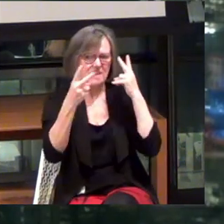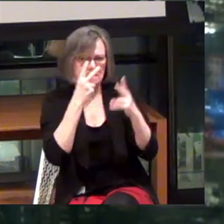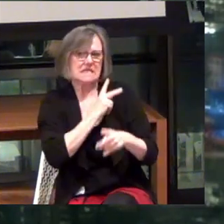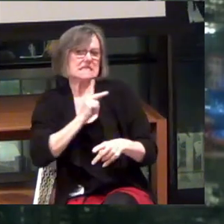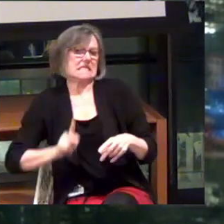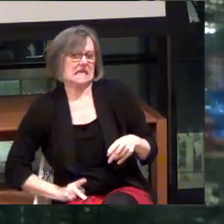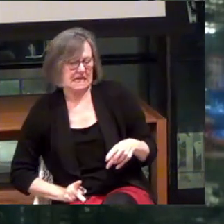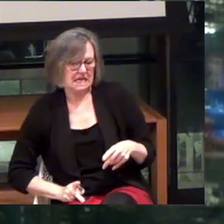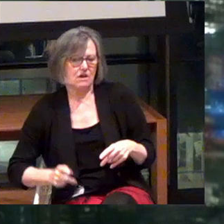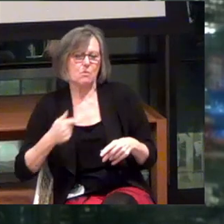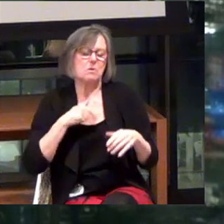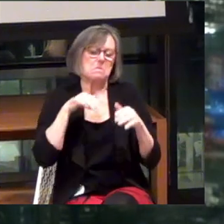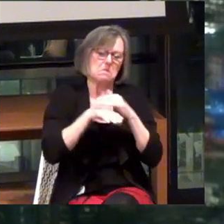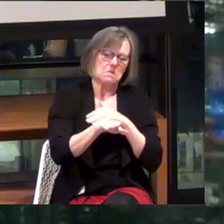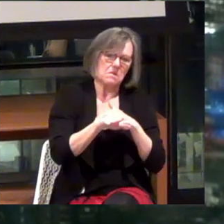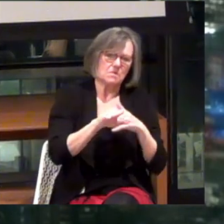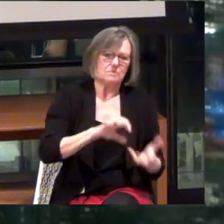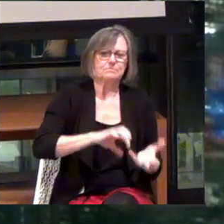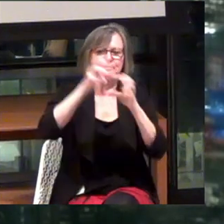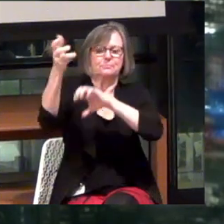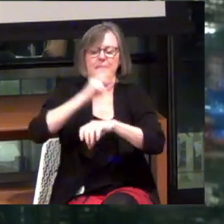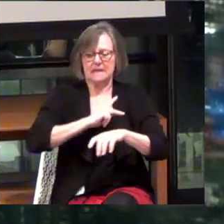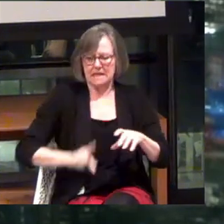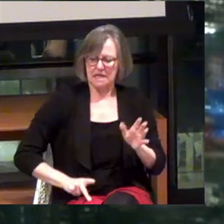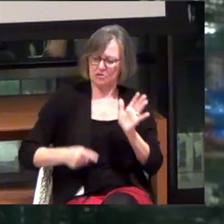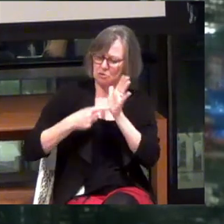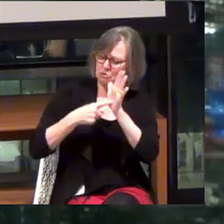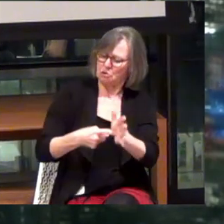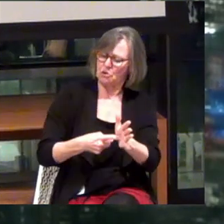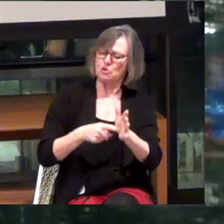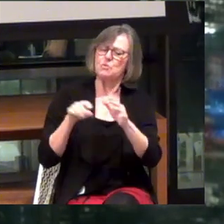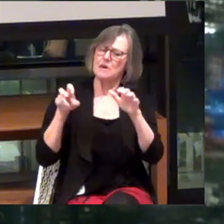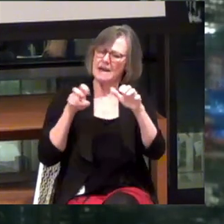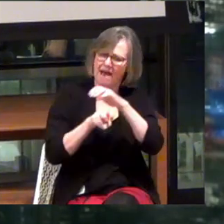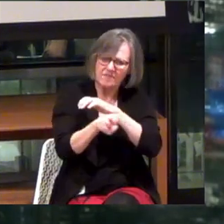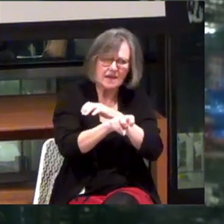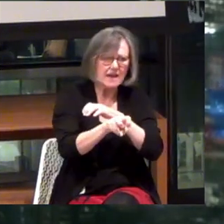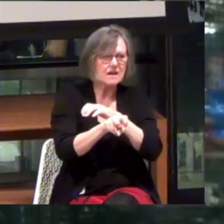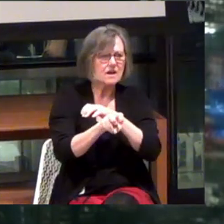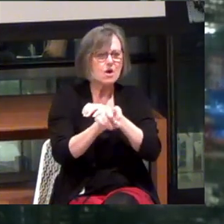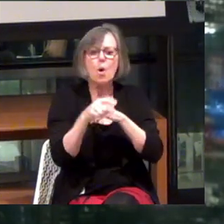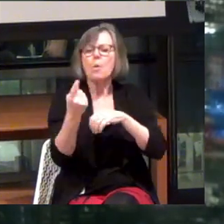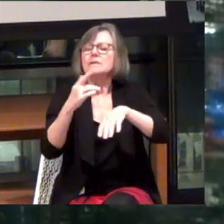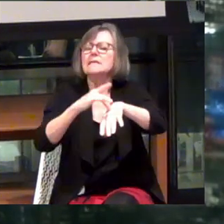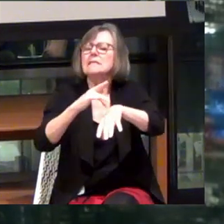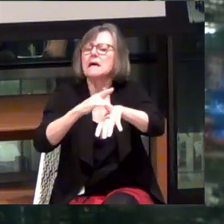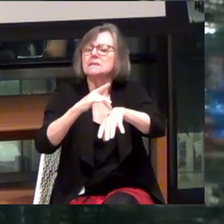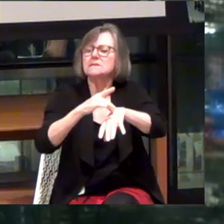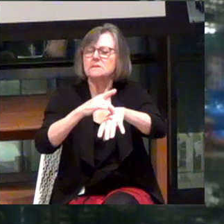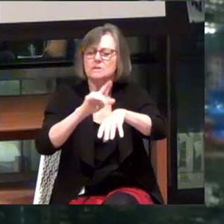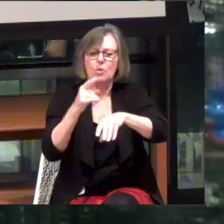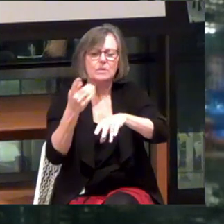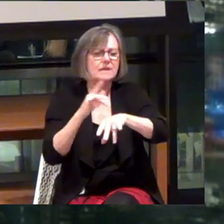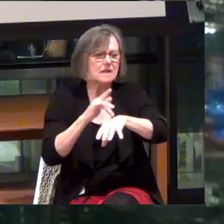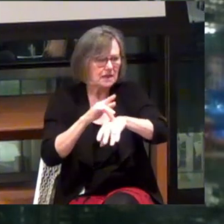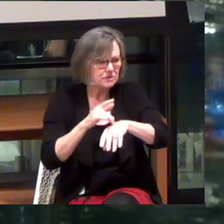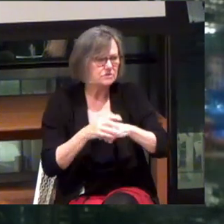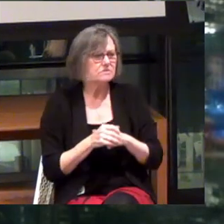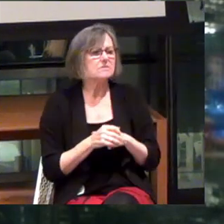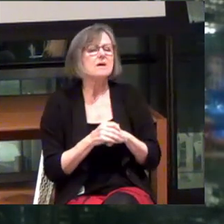We're gonna walk in and usurp the king by showing that you can do navigation with only touch. And that was our original mission.